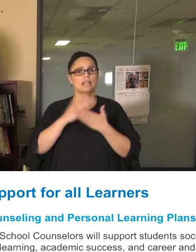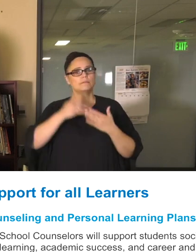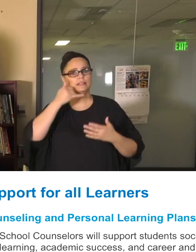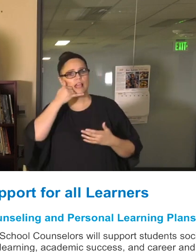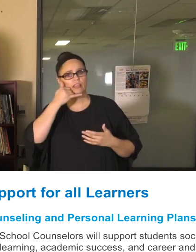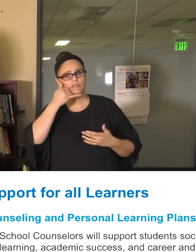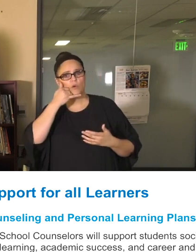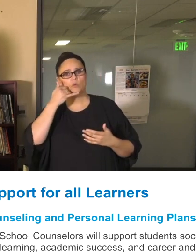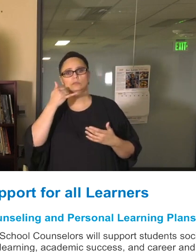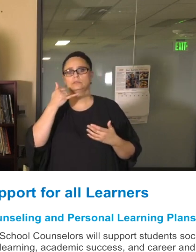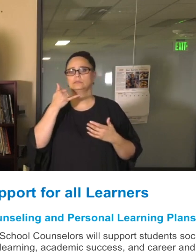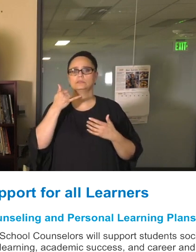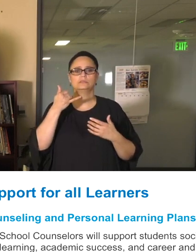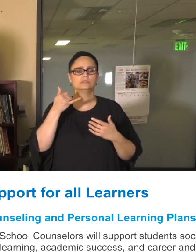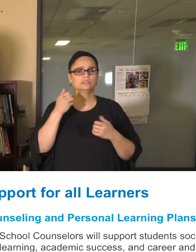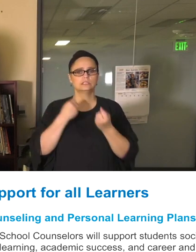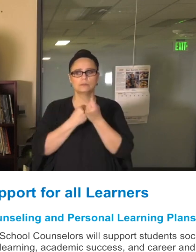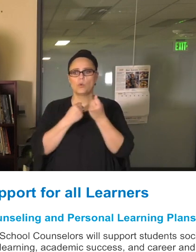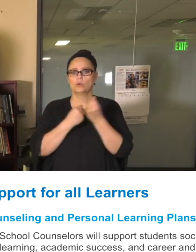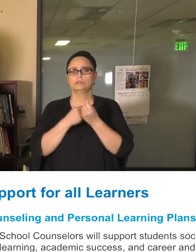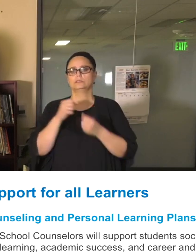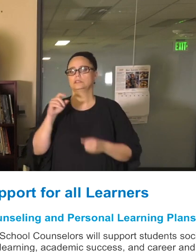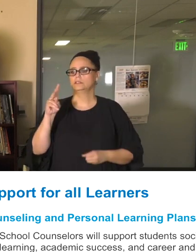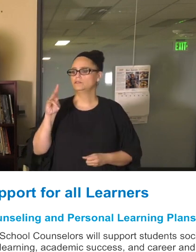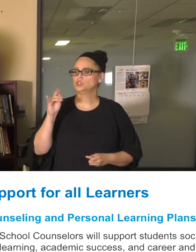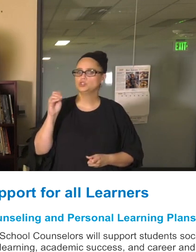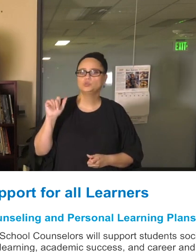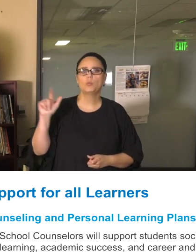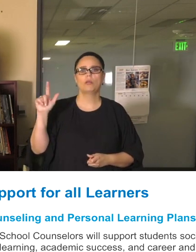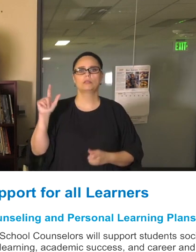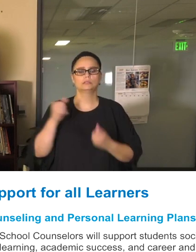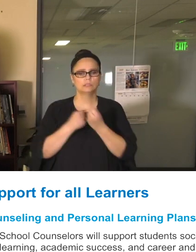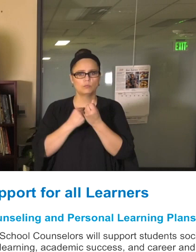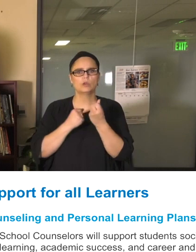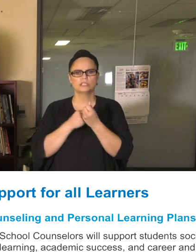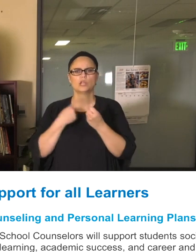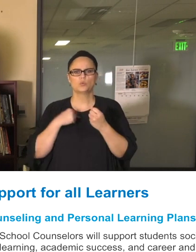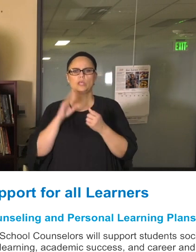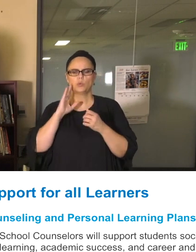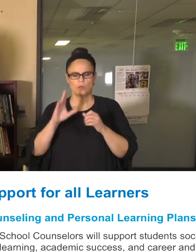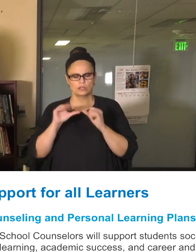virtually that's been very successful. We will continue to build on that, and as I mentioned, we'll look for ways